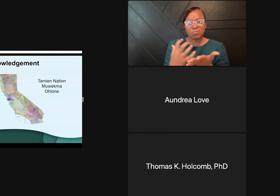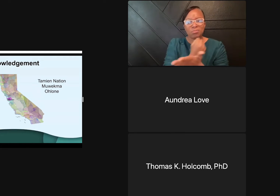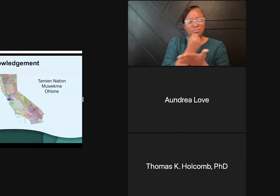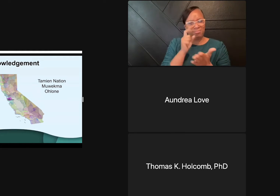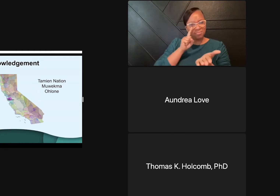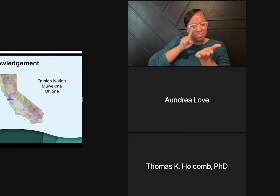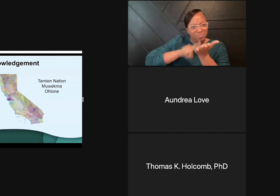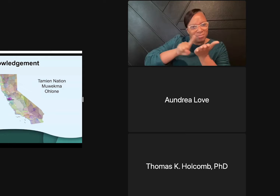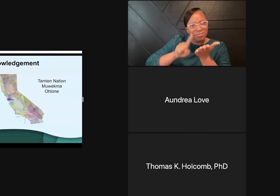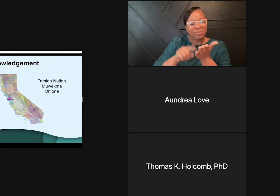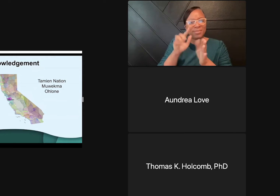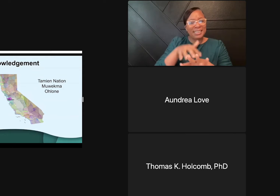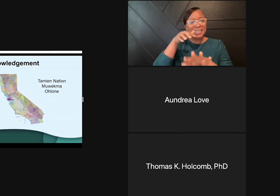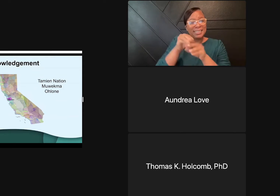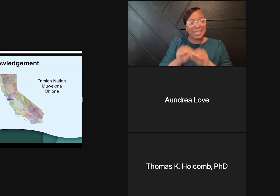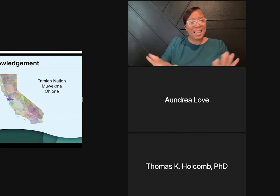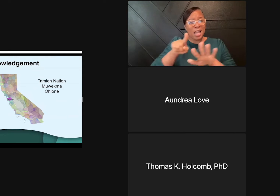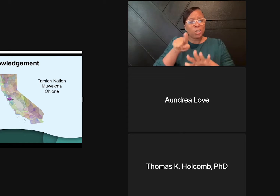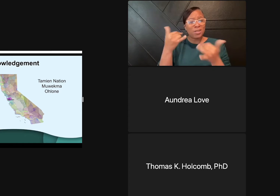There are Indigenous lands throughout the US.